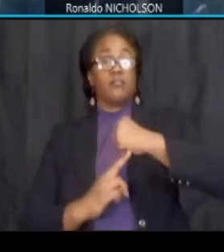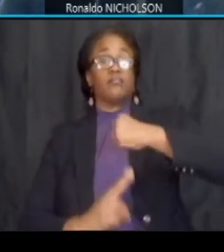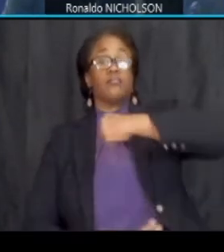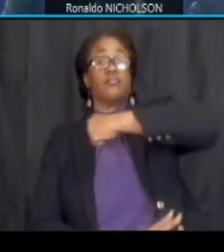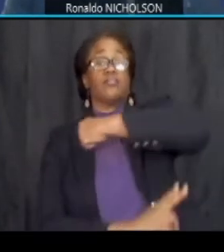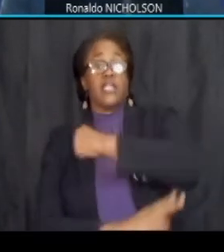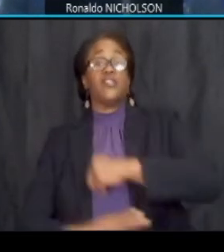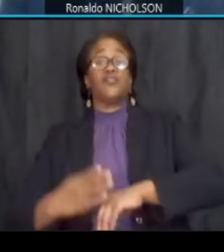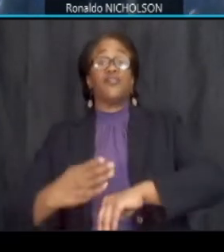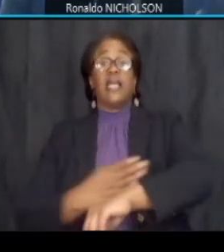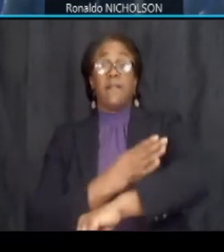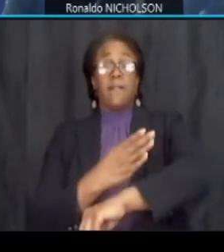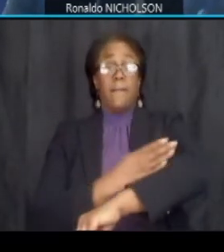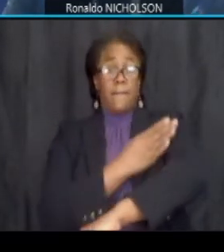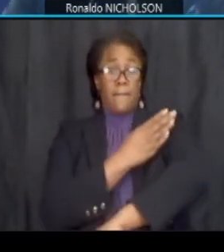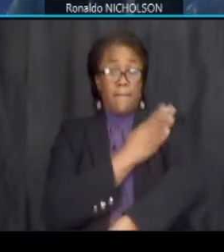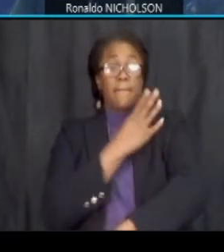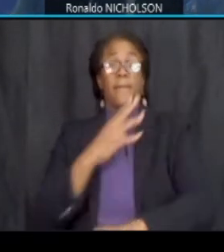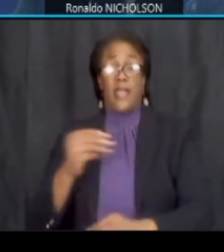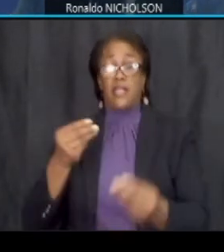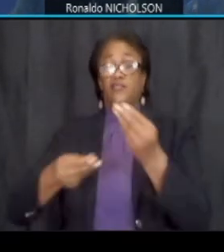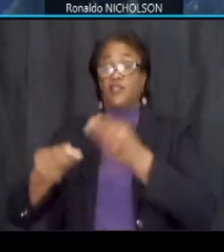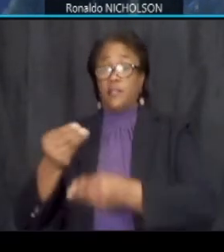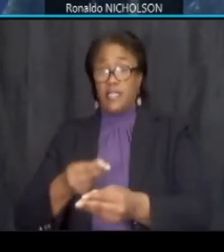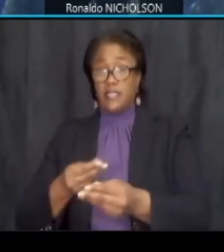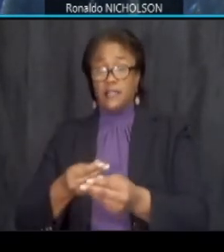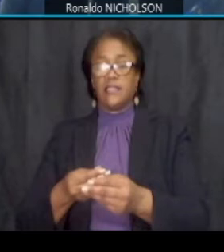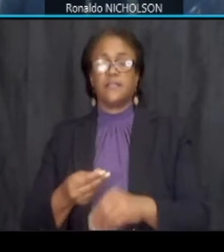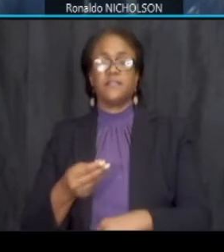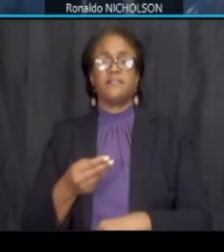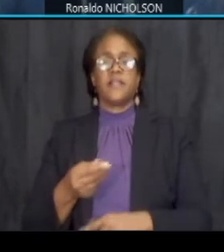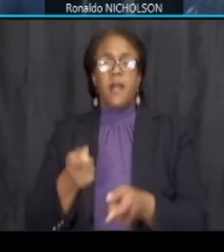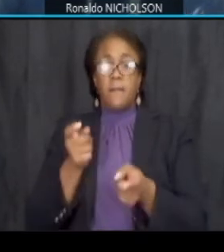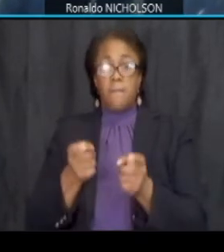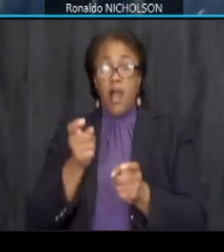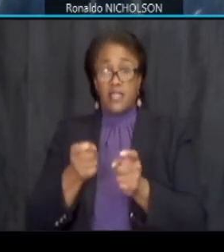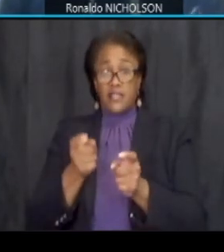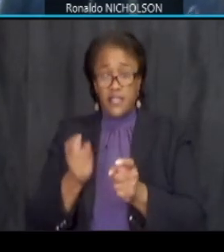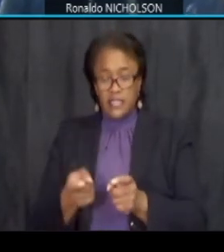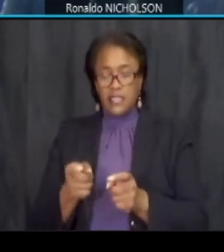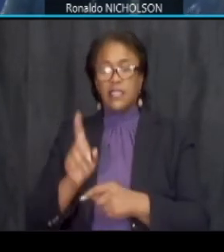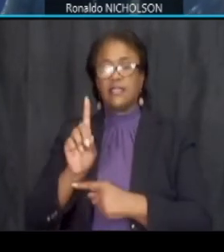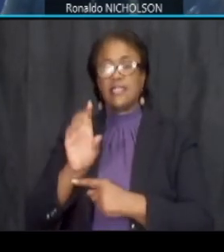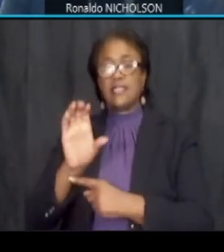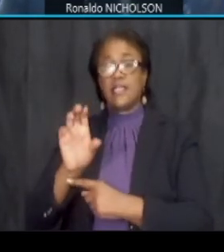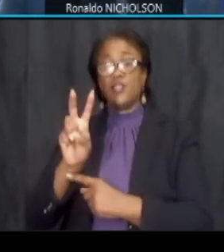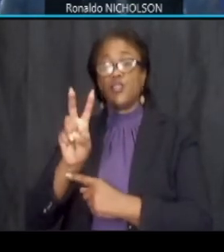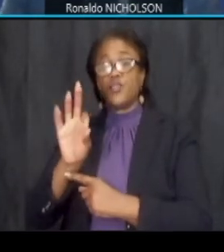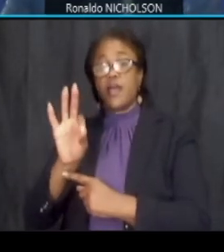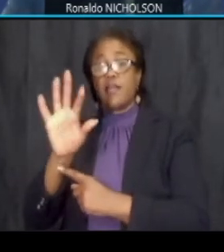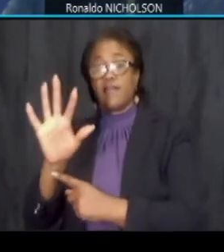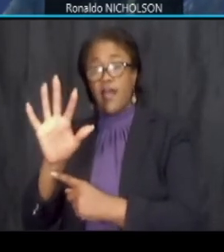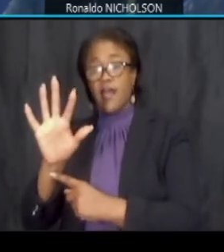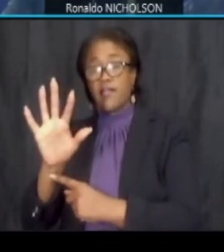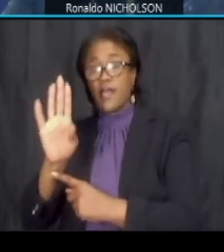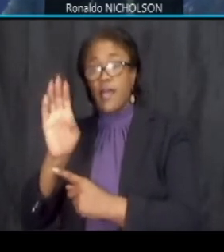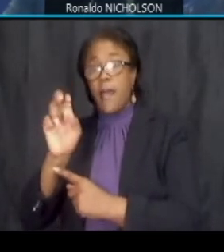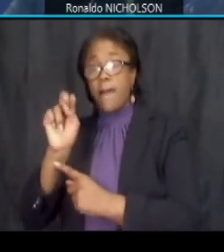replacements the modifications that the dc 295 benning road interchange our intersection